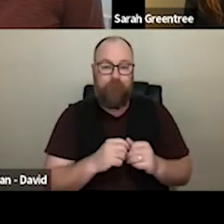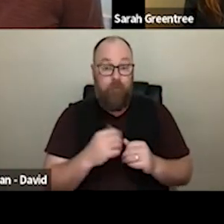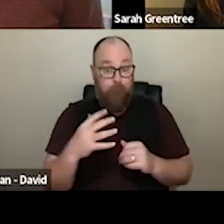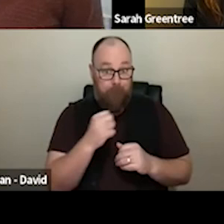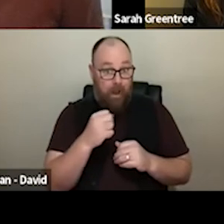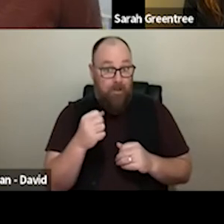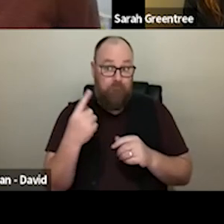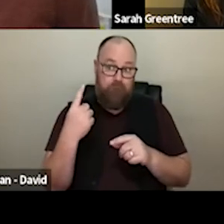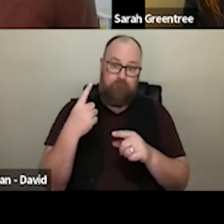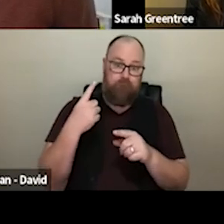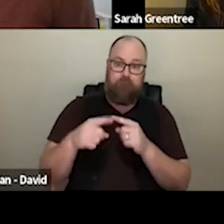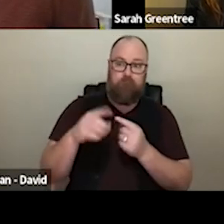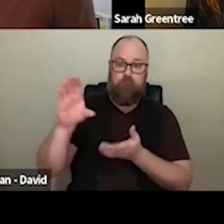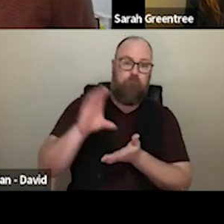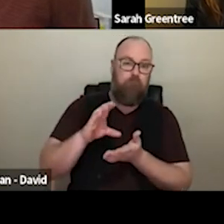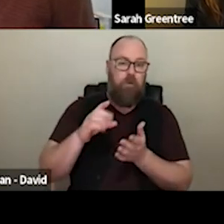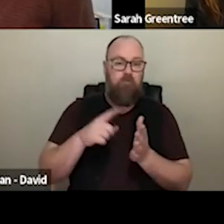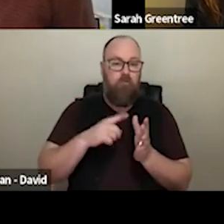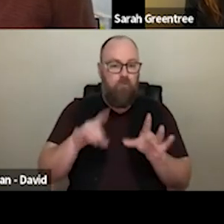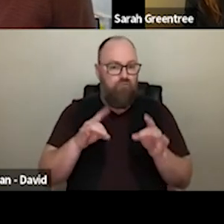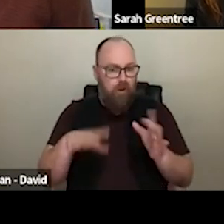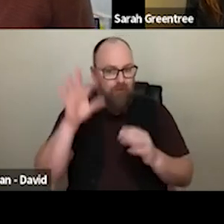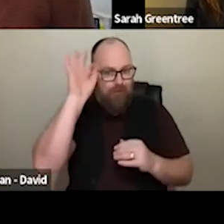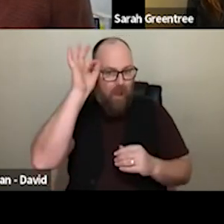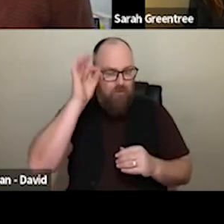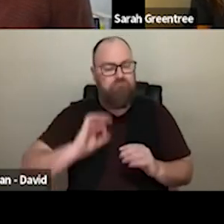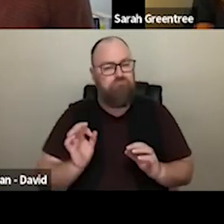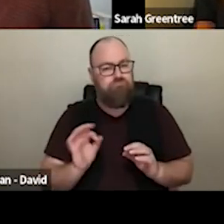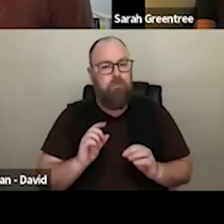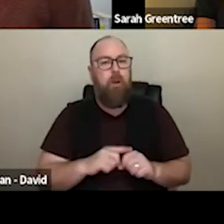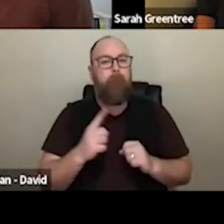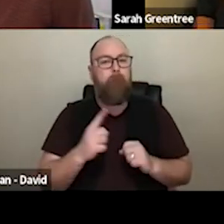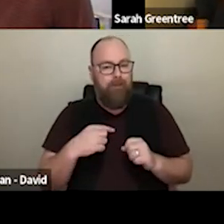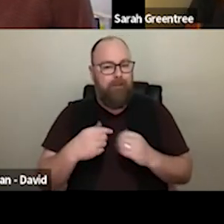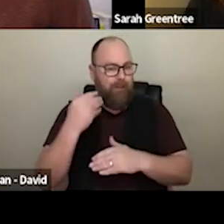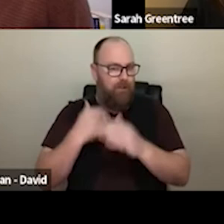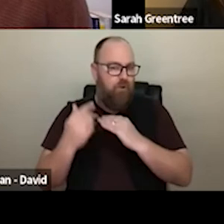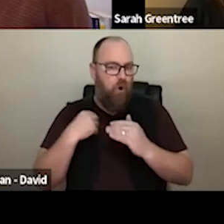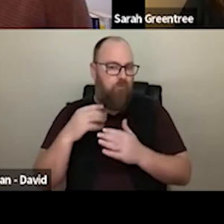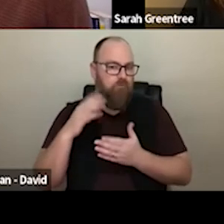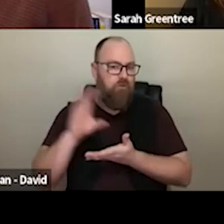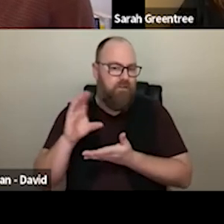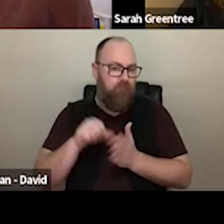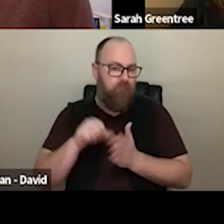see the organisation ago in which leads into the artistic vision that you put forward in the expression of interest. So that would be my so I have response, not necessarily a history of support from the Australia Council, but certainly a history of receiving funding and